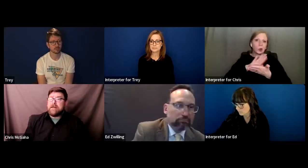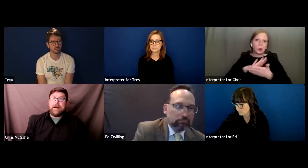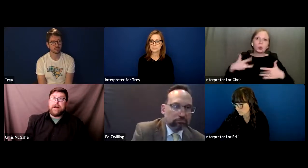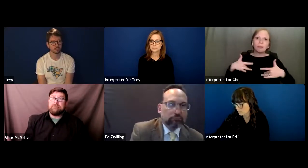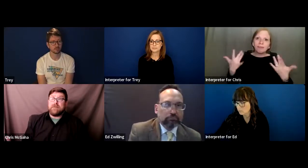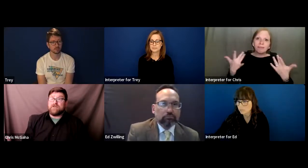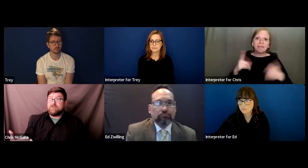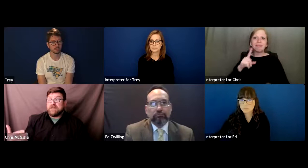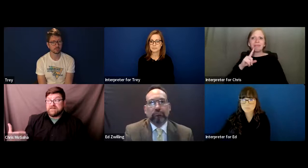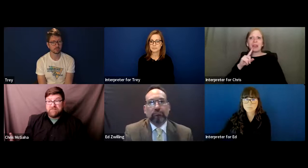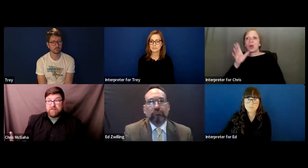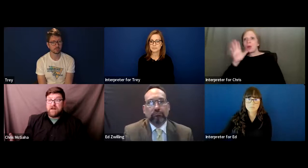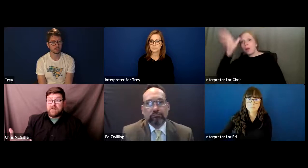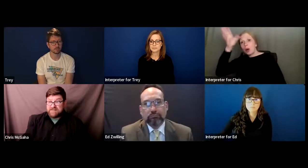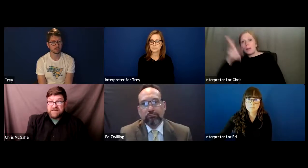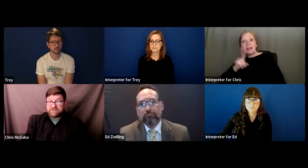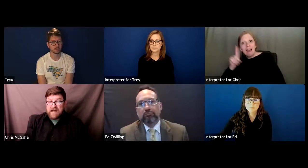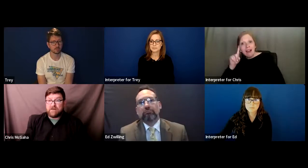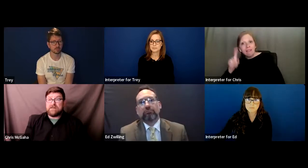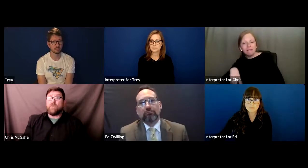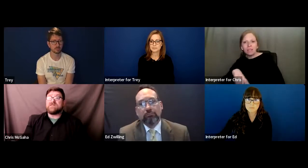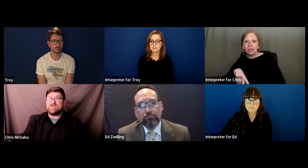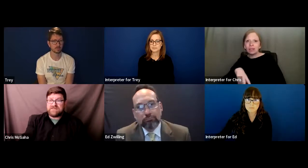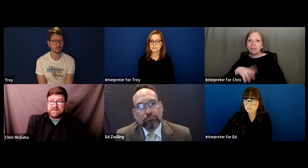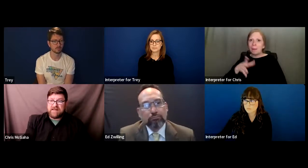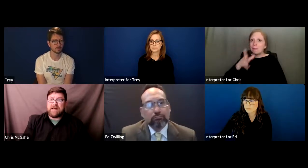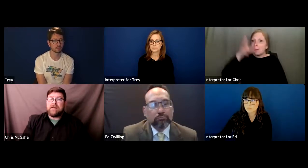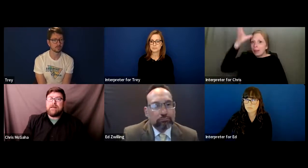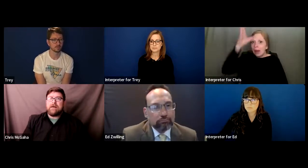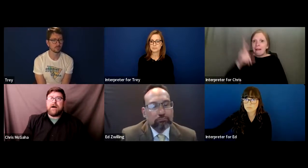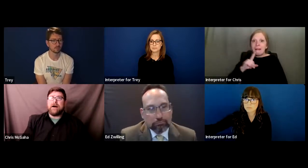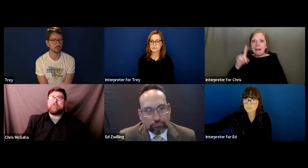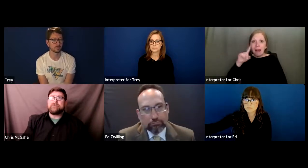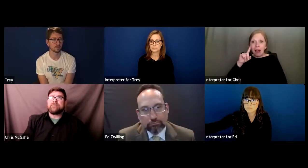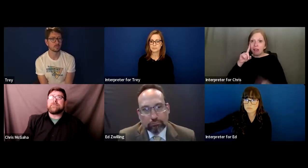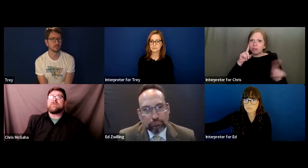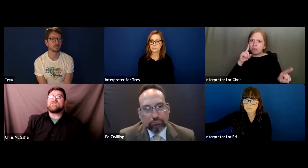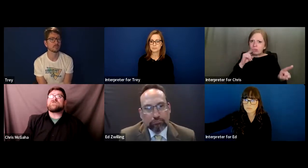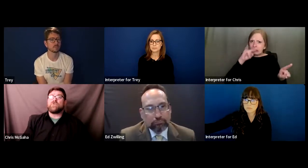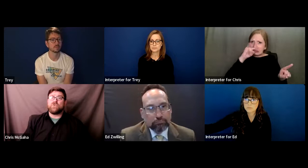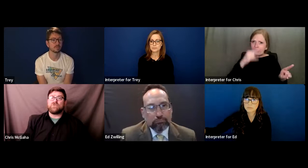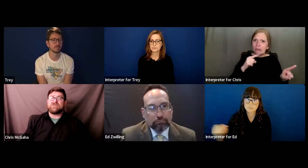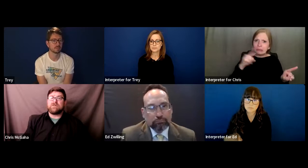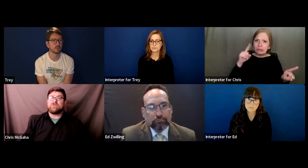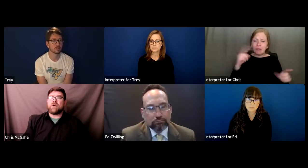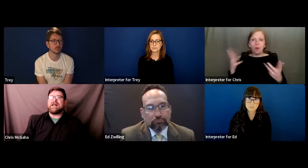it could be a Deaf parent of a Deaf child that wants to attend that, the schools trying